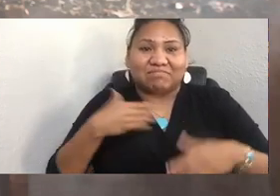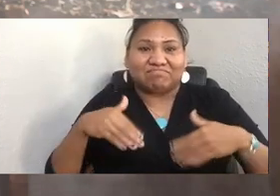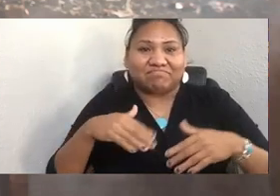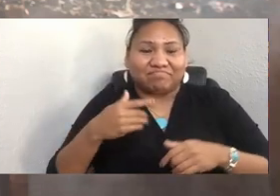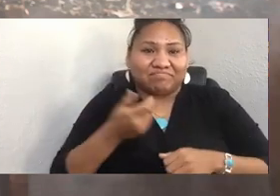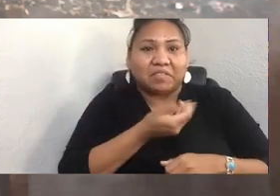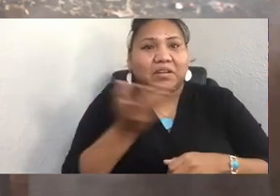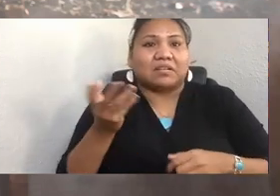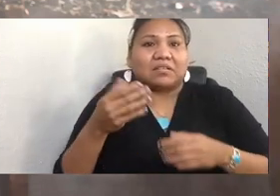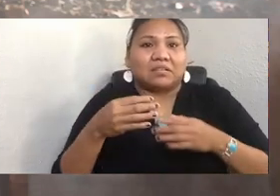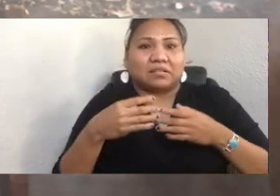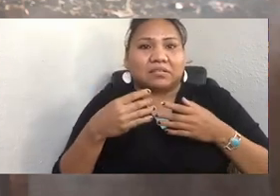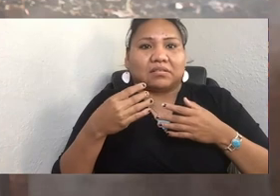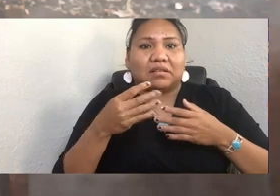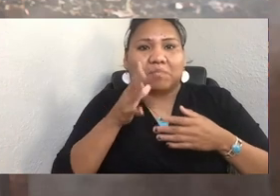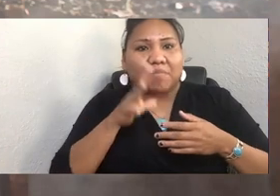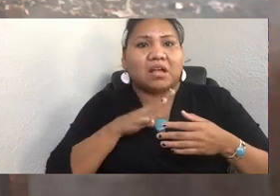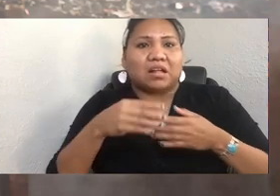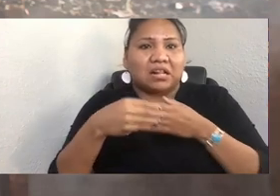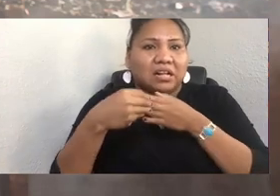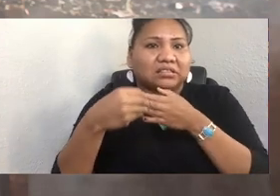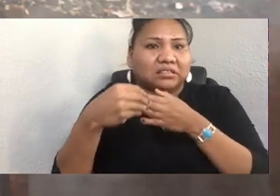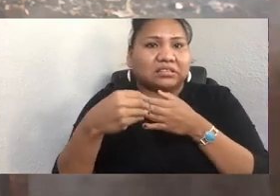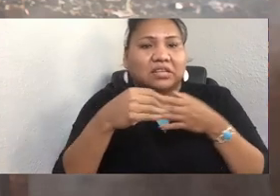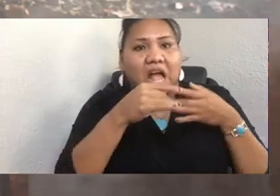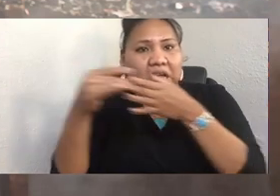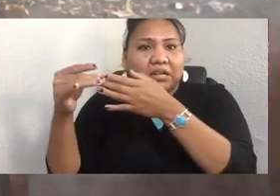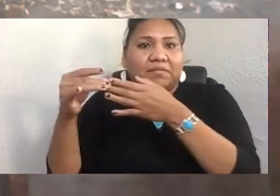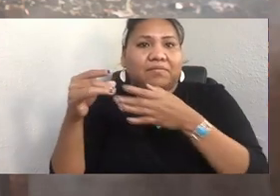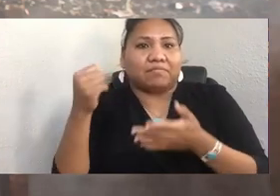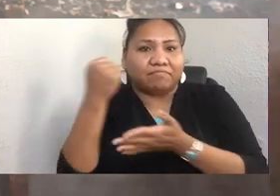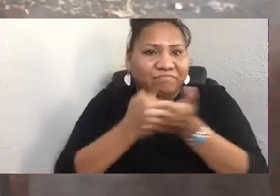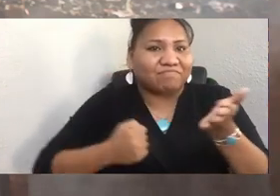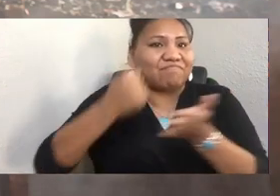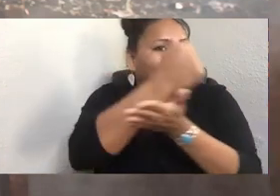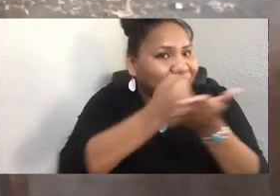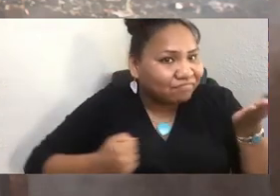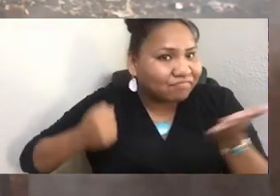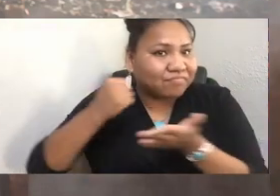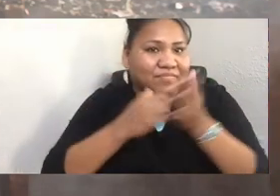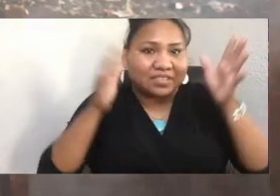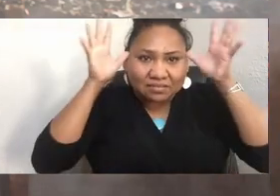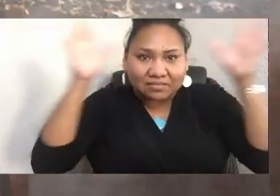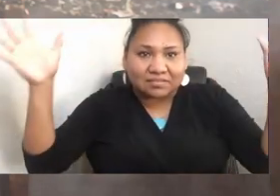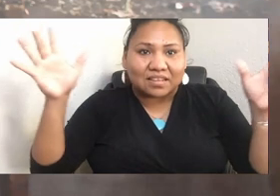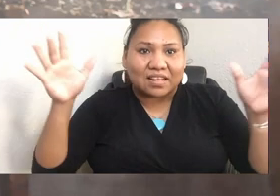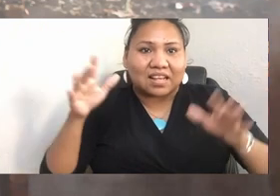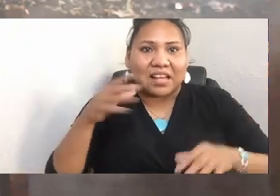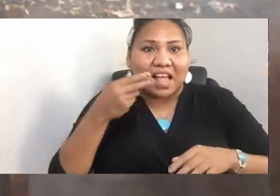and she actually tans her own moose hides still to this day. I'd photograph women like this, who spend their life teaching